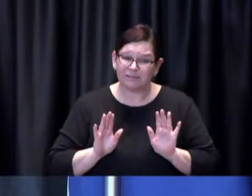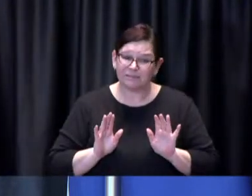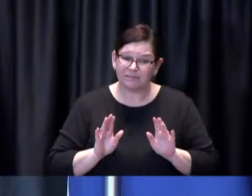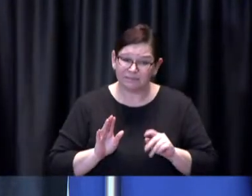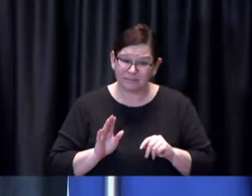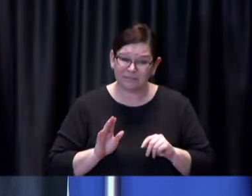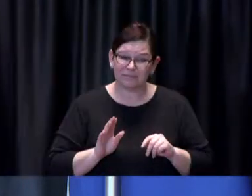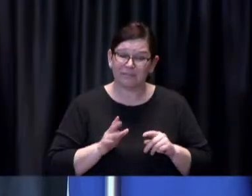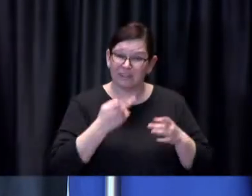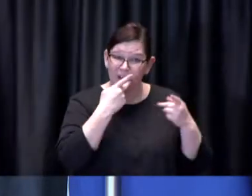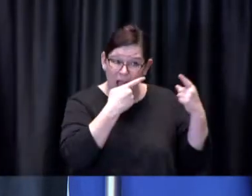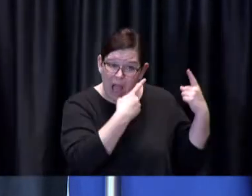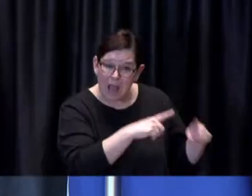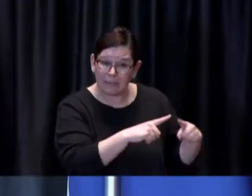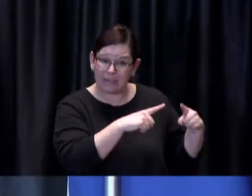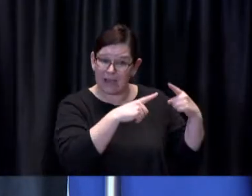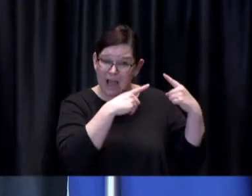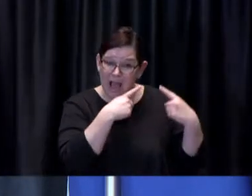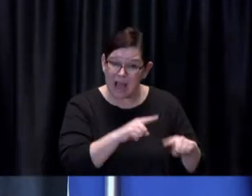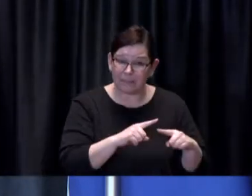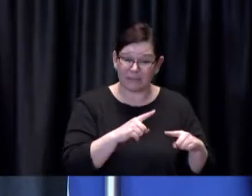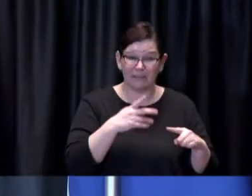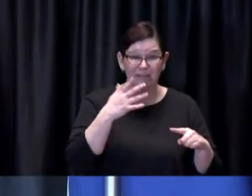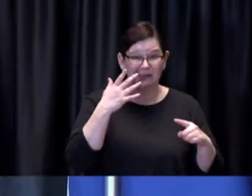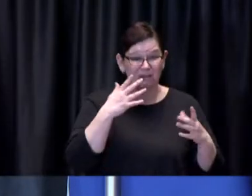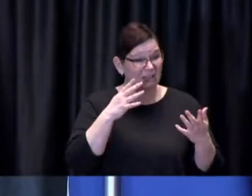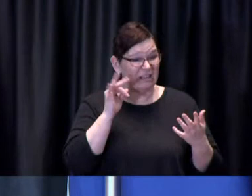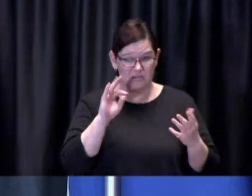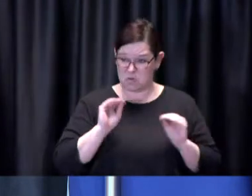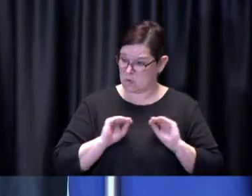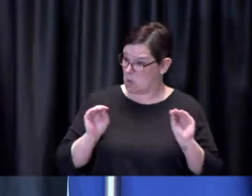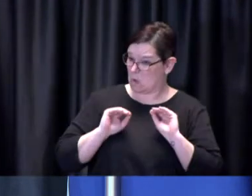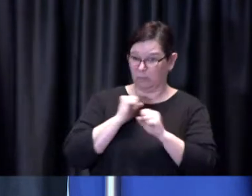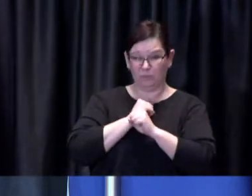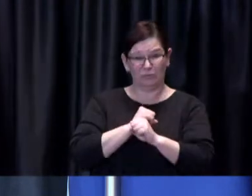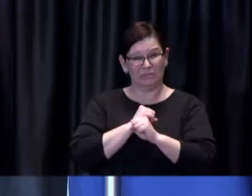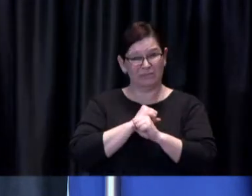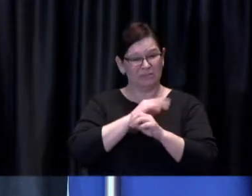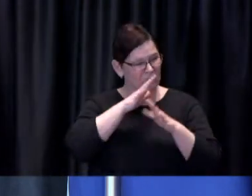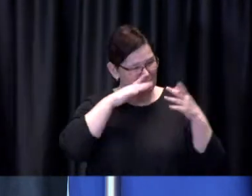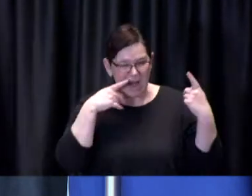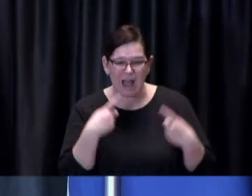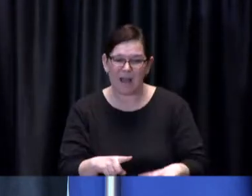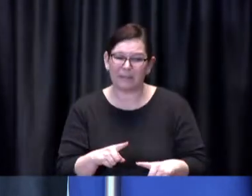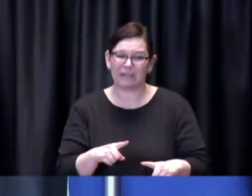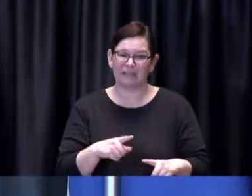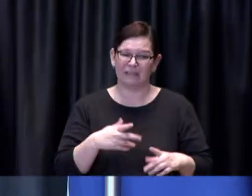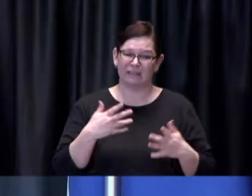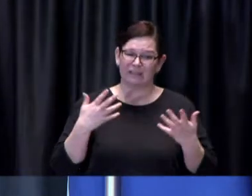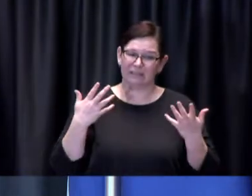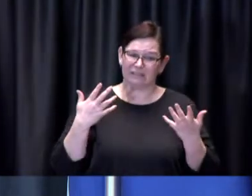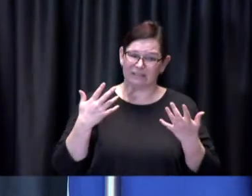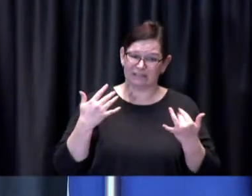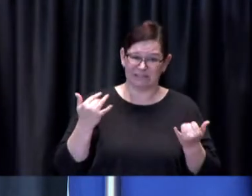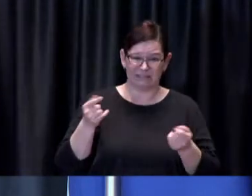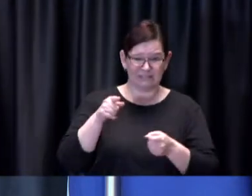In fact, we have every reason to believe that it could be worse, given the transmissibility of variants of concern.